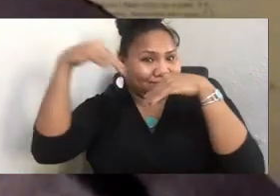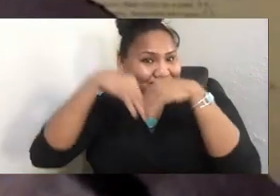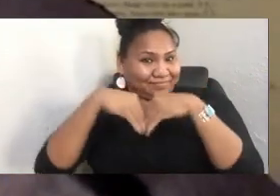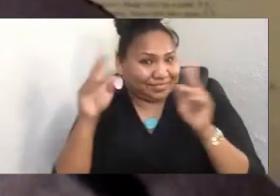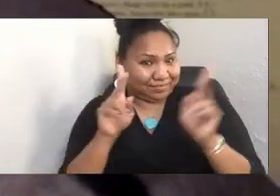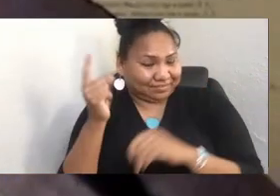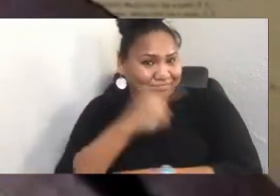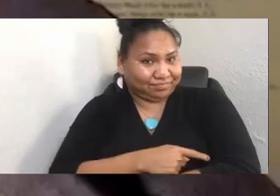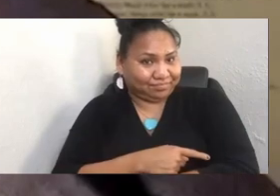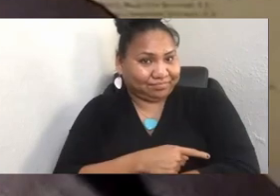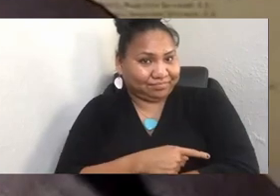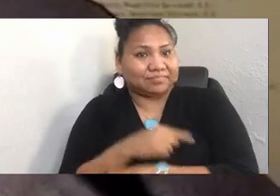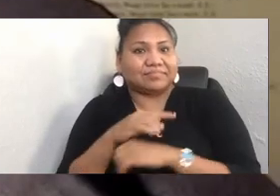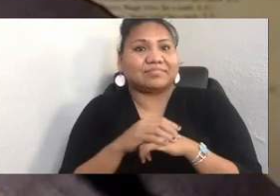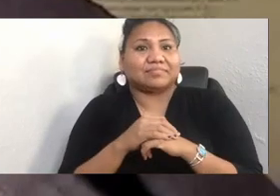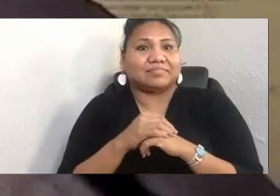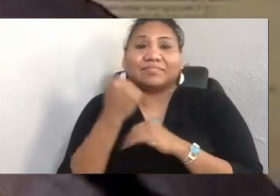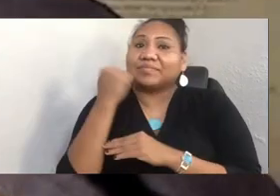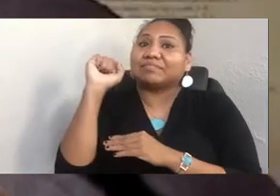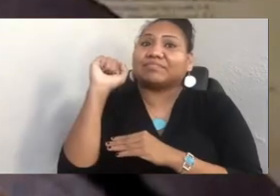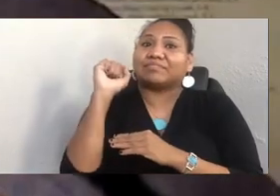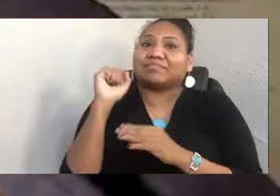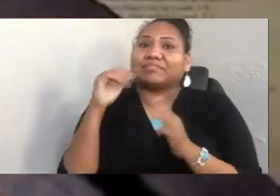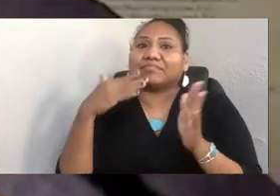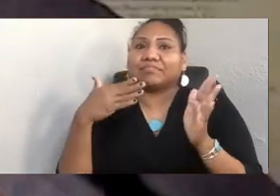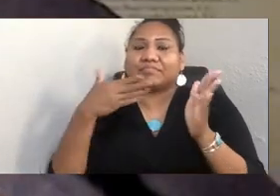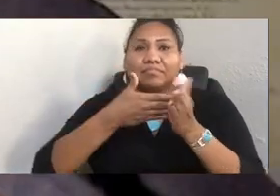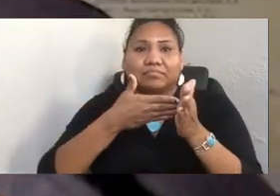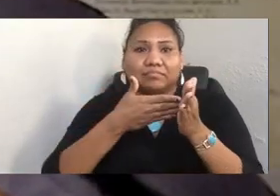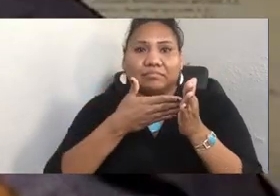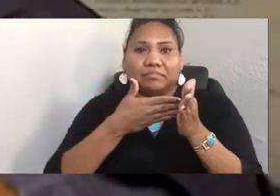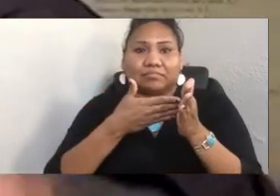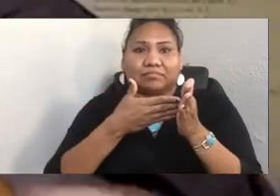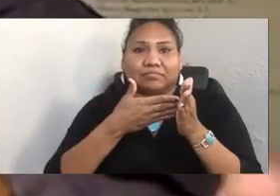landing. And I think that we all play different roles in that. We're not necessarily expert.